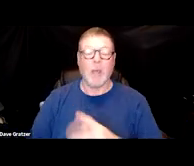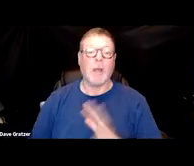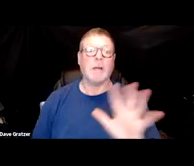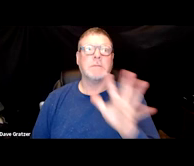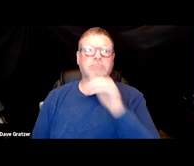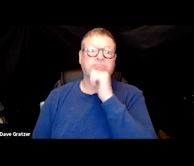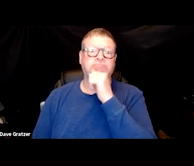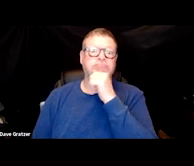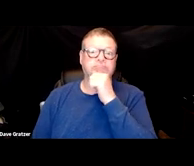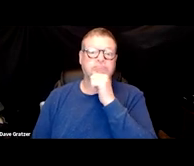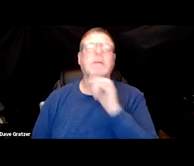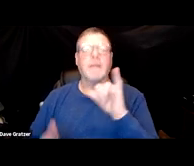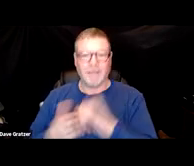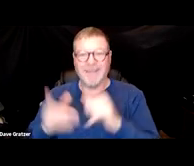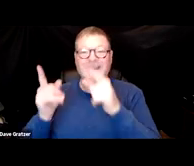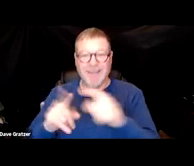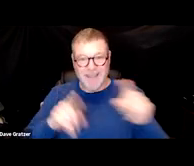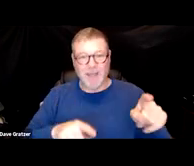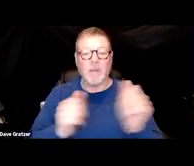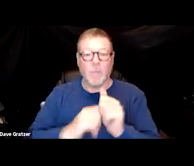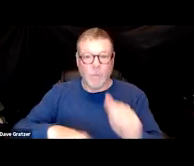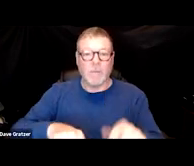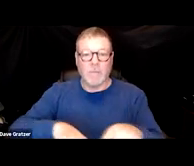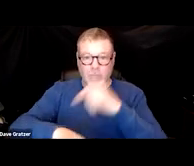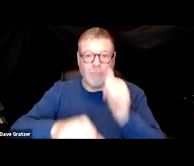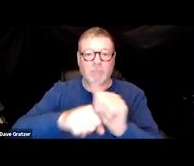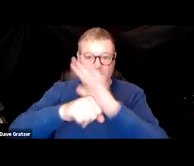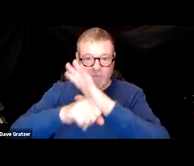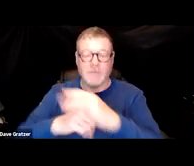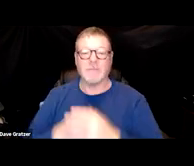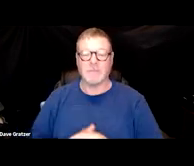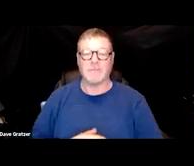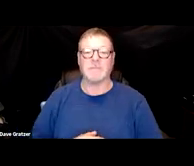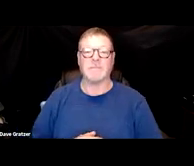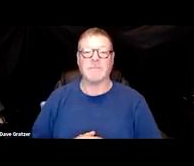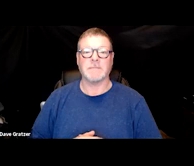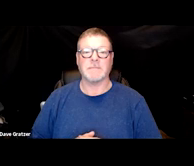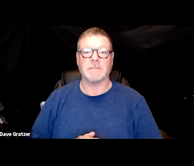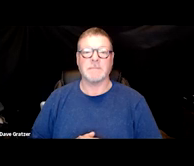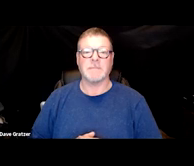Well that kind of happens with individuals with long COVID. It's post-exertional malaise. It's disabling exhaustion